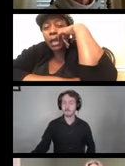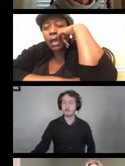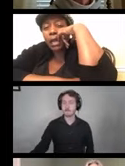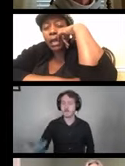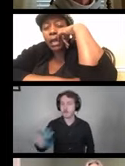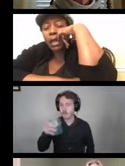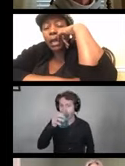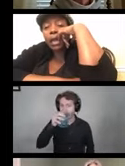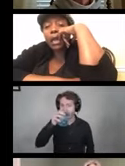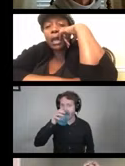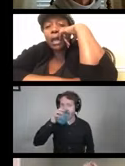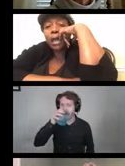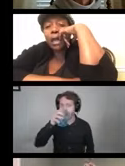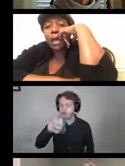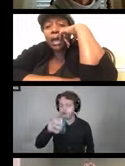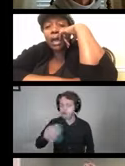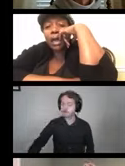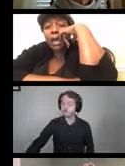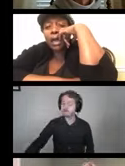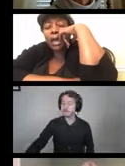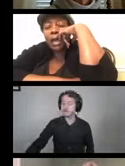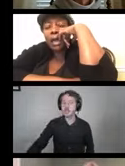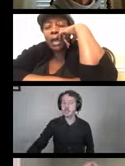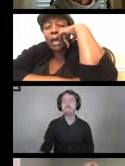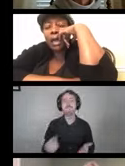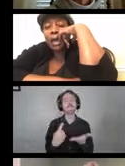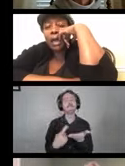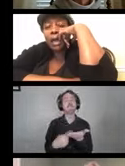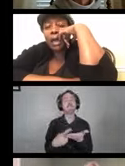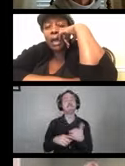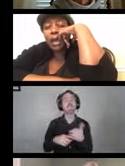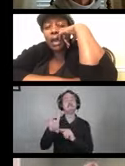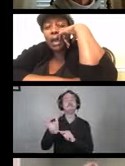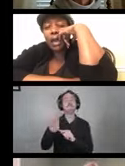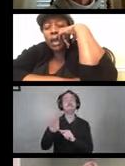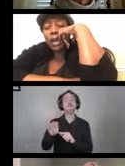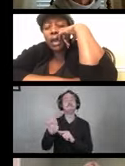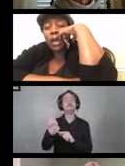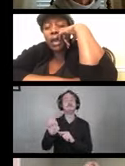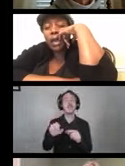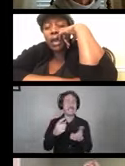So when talking about durable medical equipment, sometimes people don't always know exactly